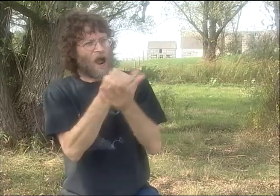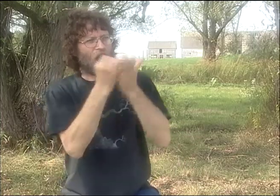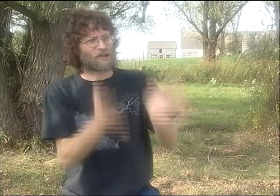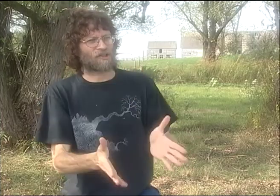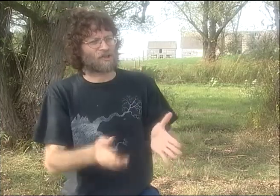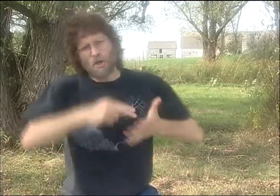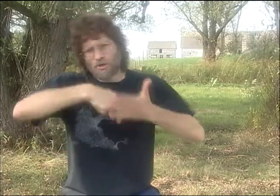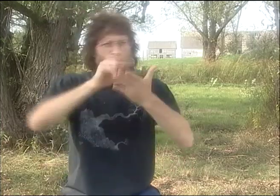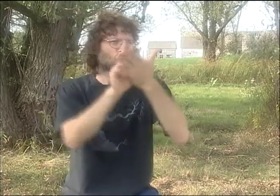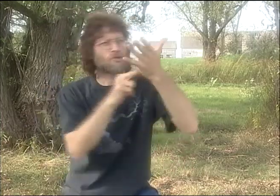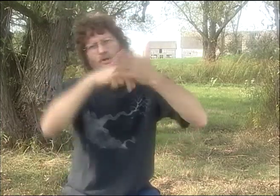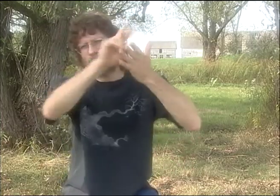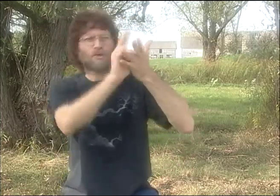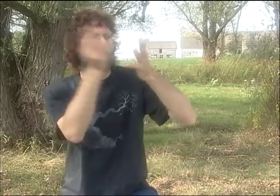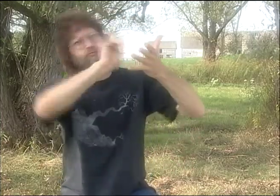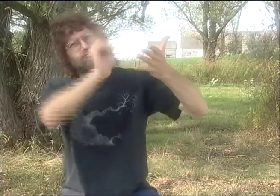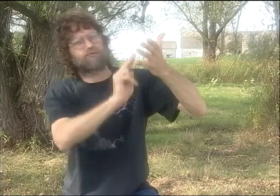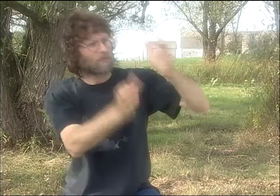THAT'S WHAT THE MEANING OF ART IS REALLY.